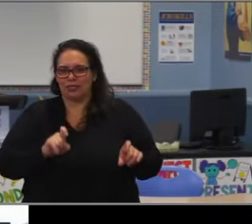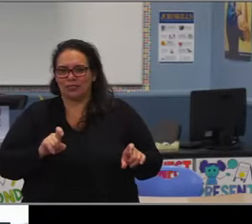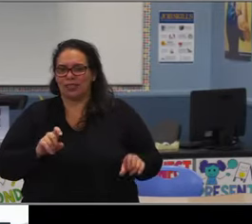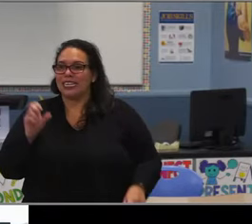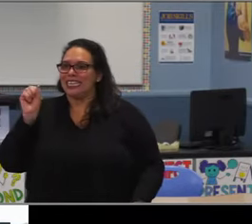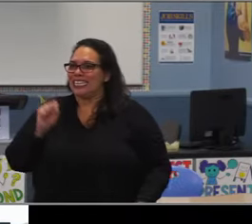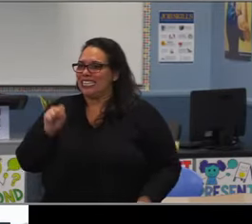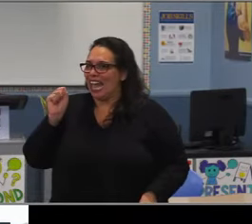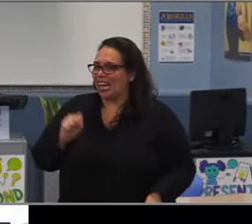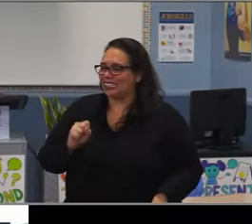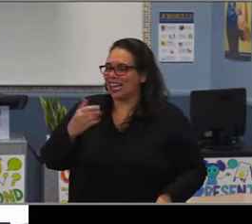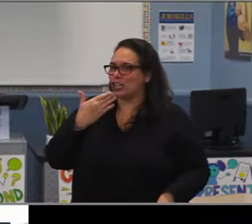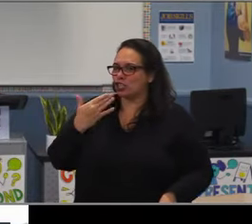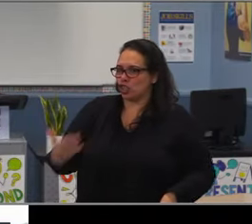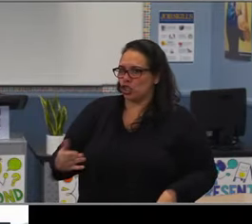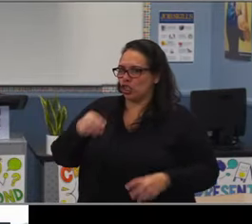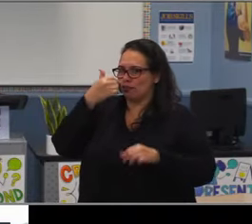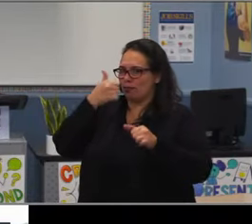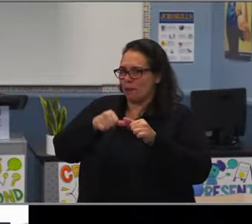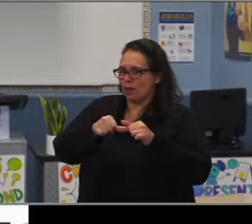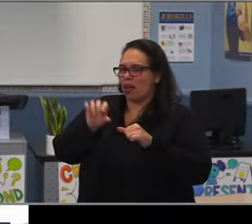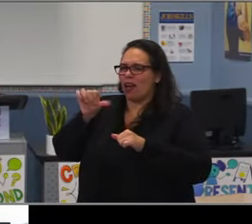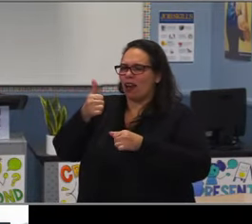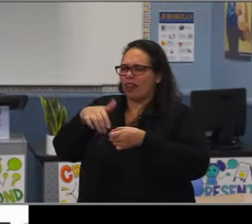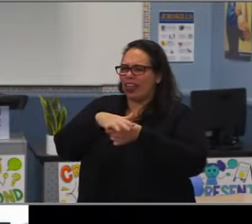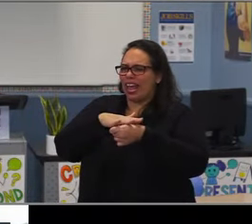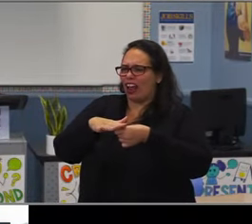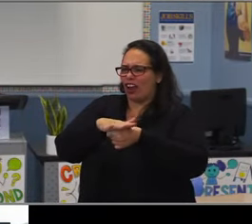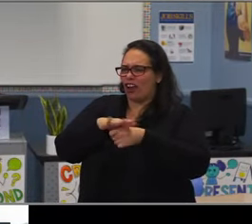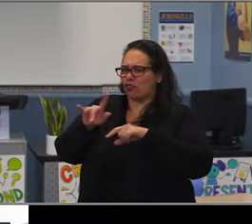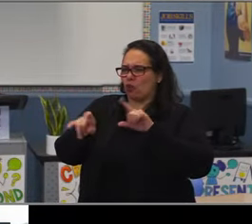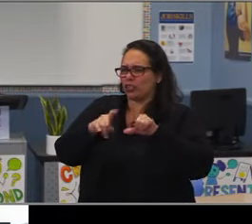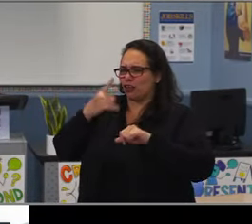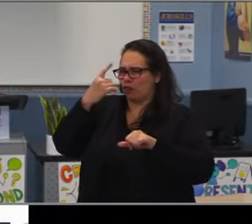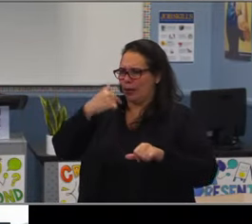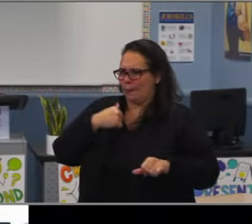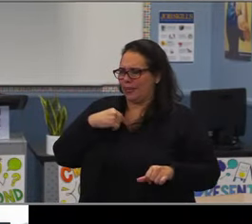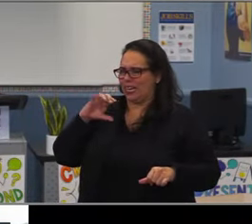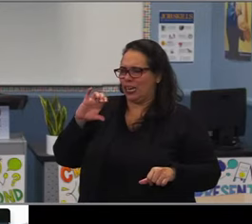It's no suspensions. It's a GPA in middle school of 2.5 or greater